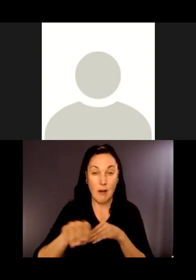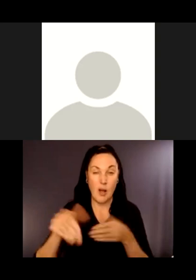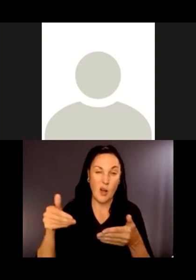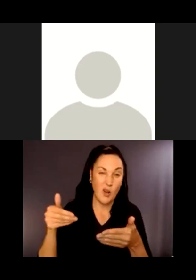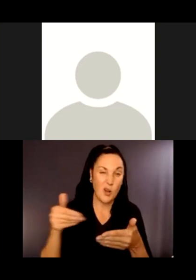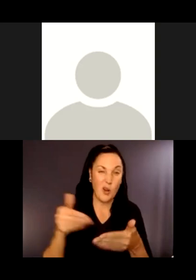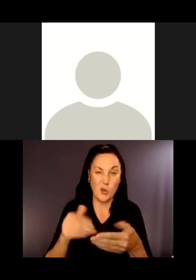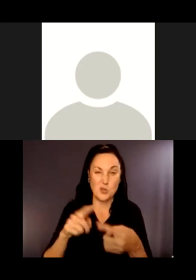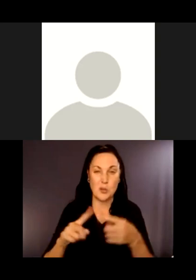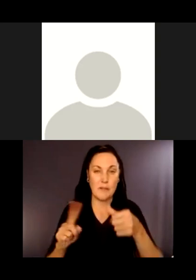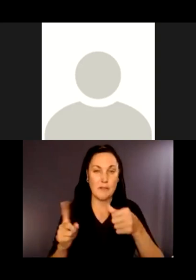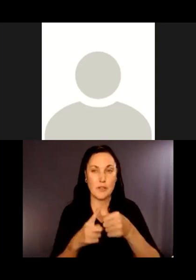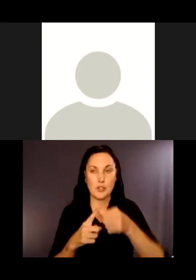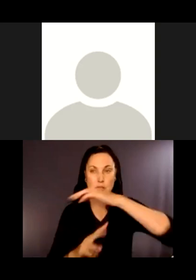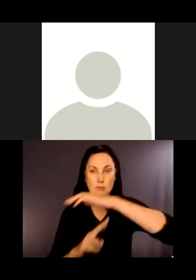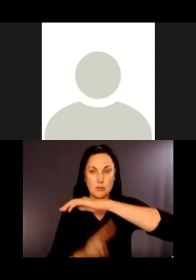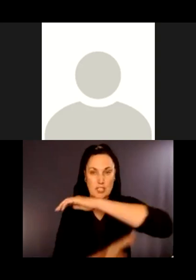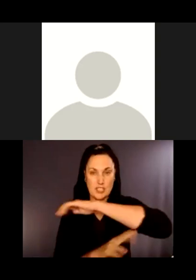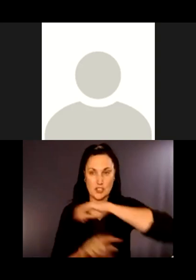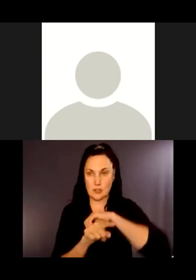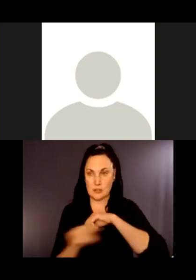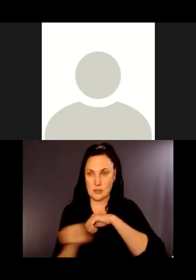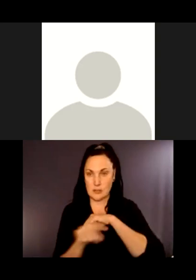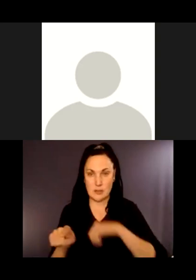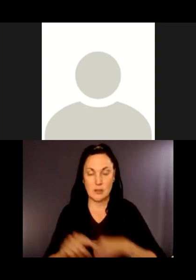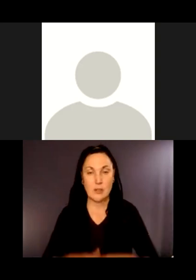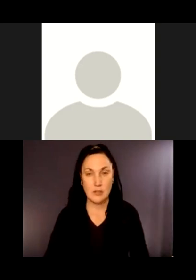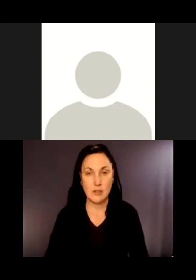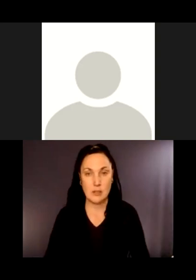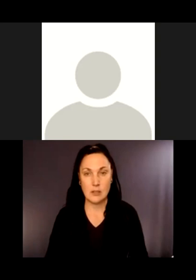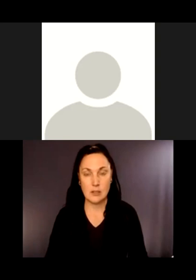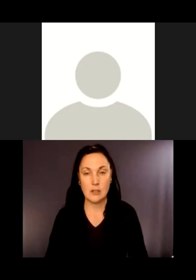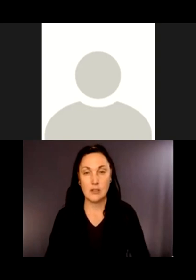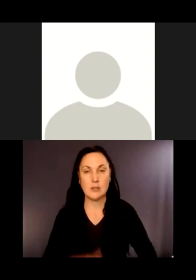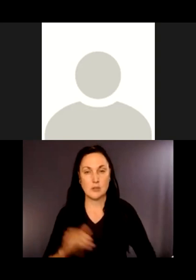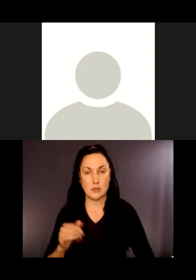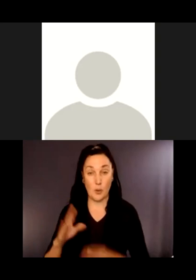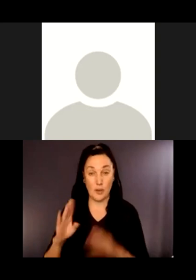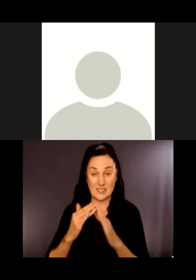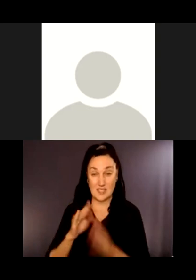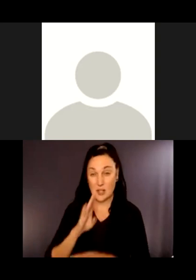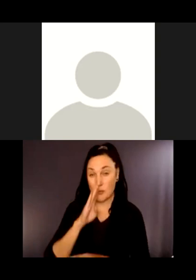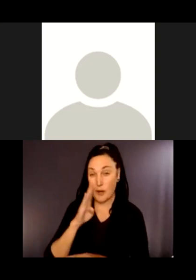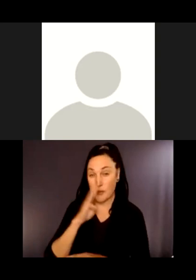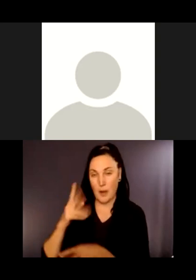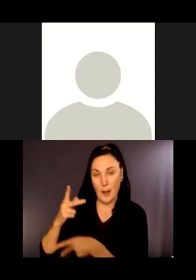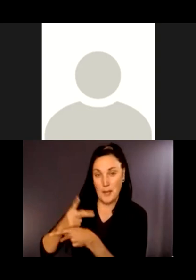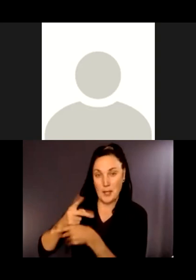So right now there's a City of Bellevue maintenance hole on the left side. You probably have seen it in the wintertime, but it's kind of